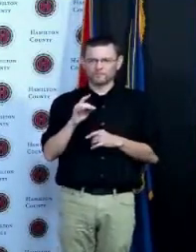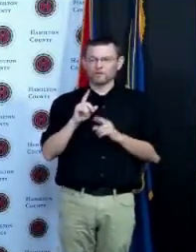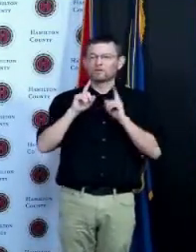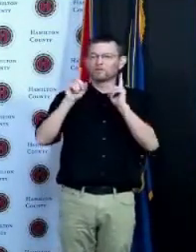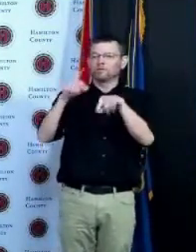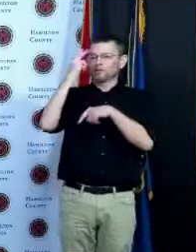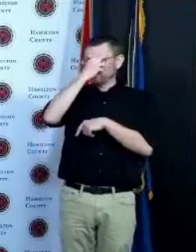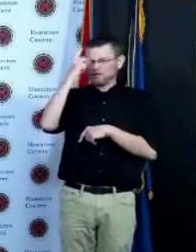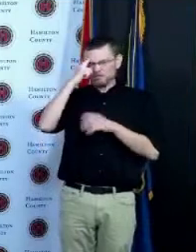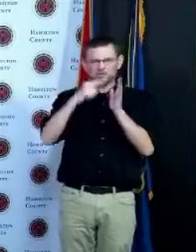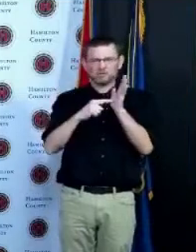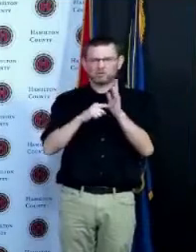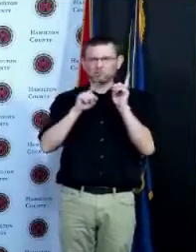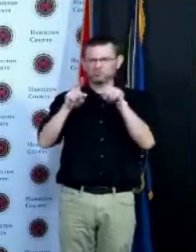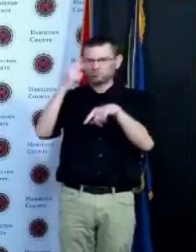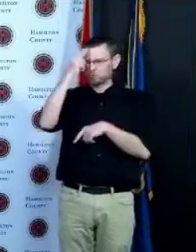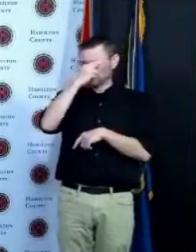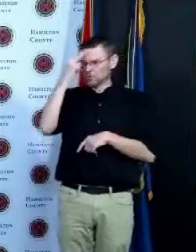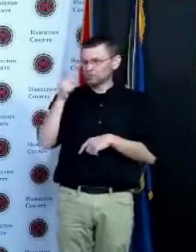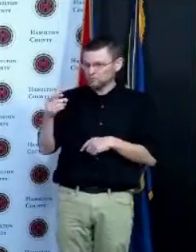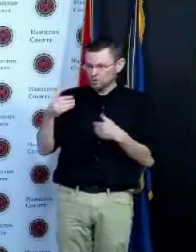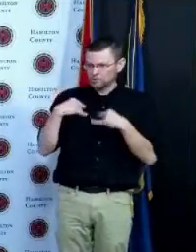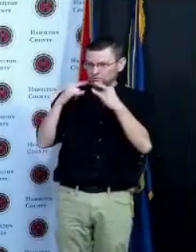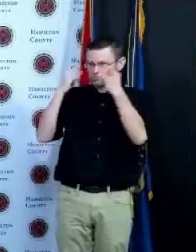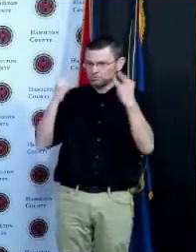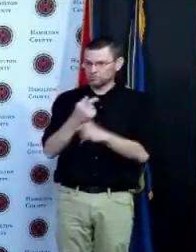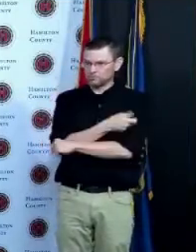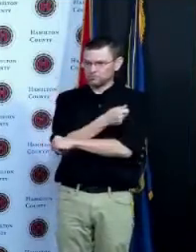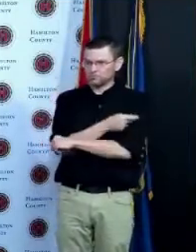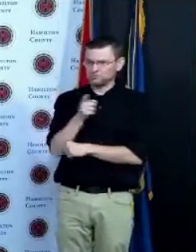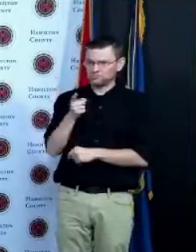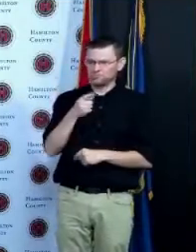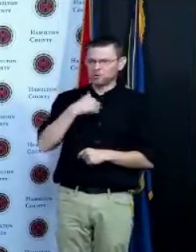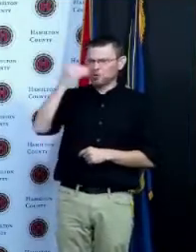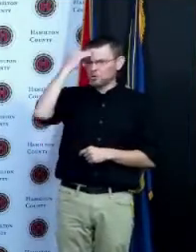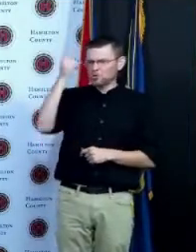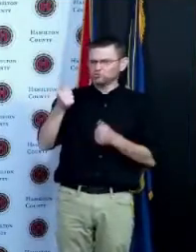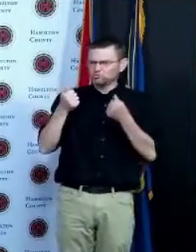I'm curious meeting people where they are you know we know that some bars and restaurants seem to